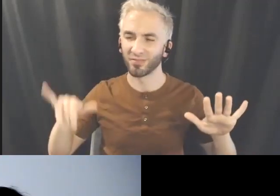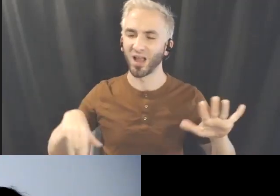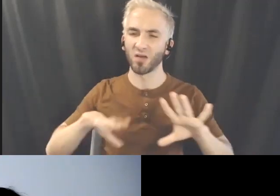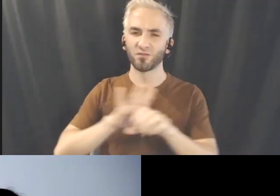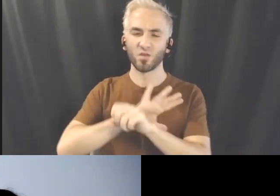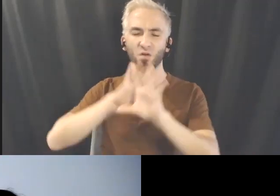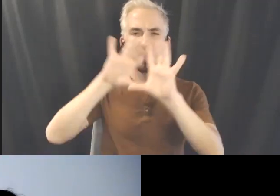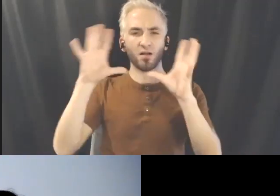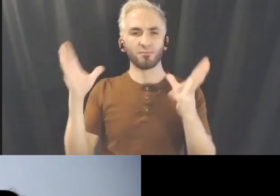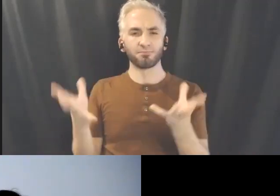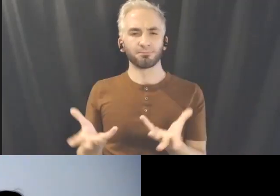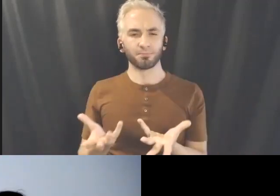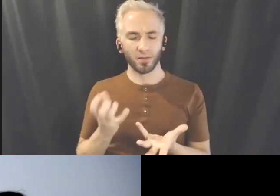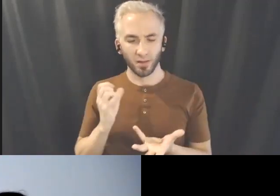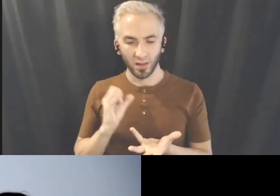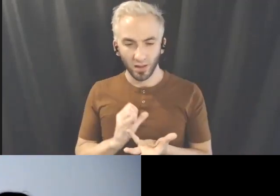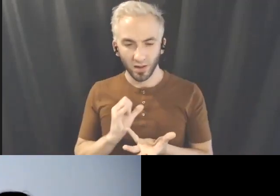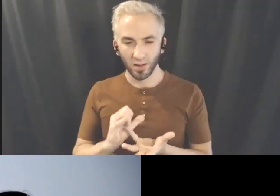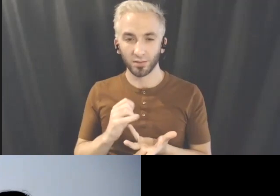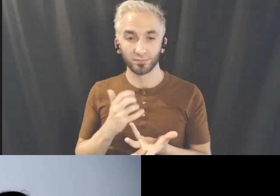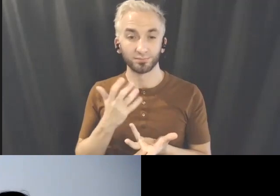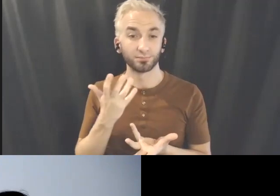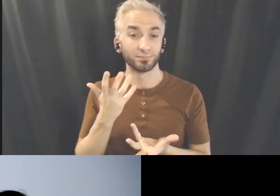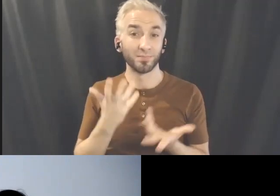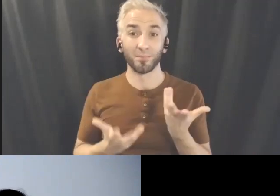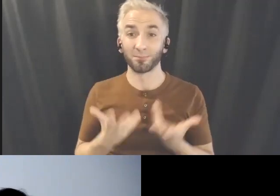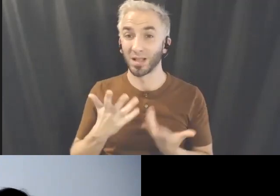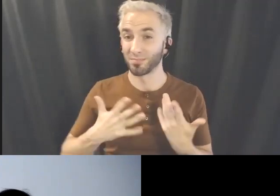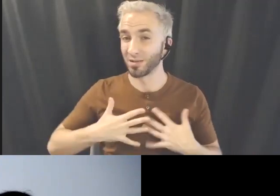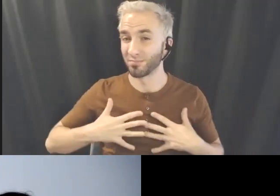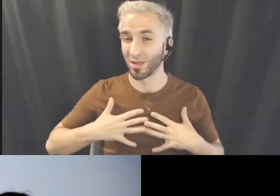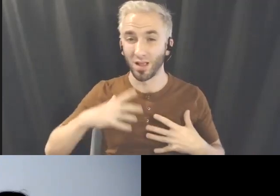and acknowledging that my sound might not be the most high-fi sound you can hear like